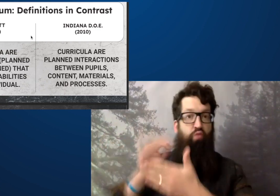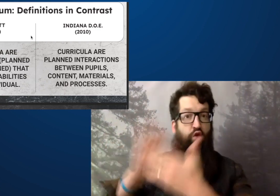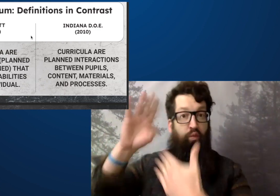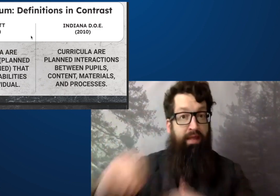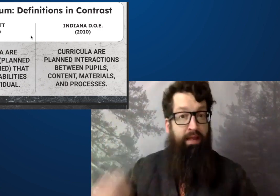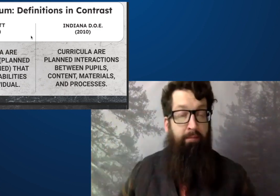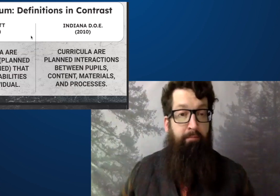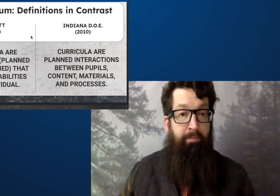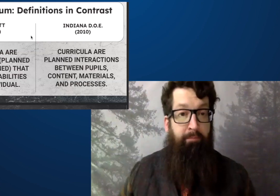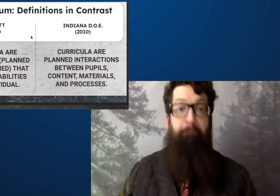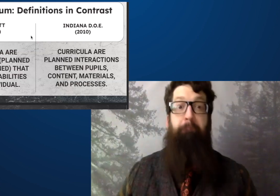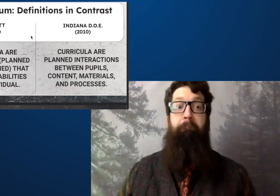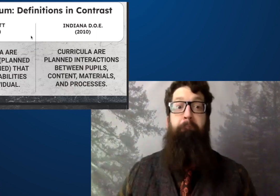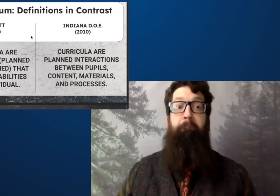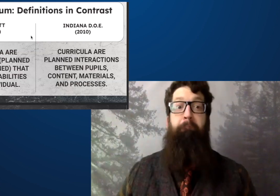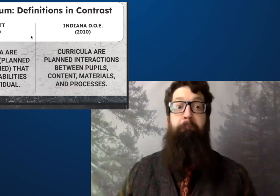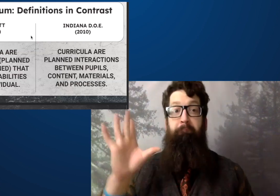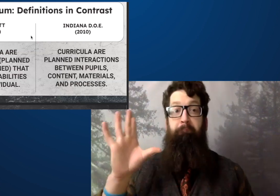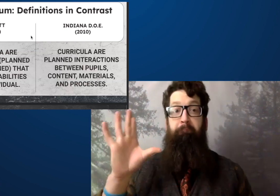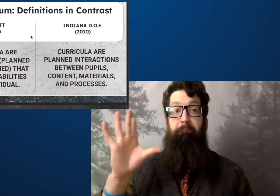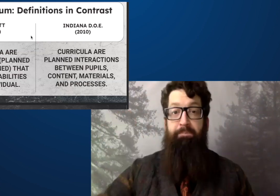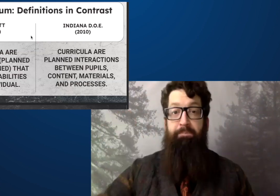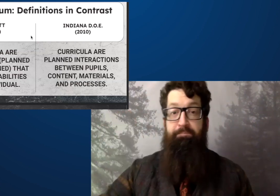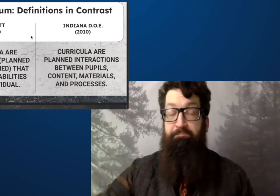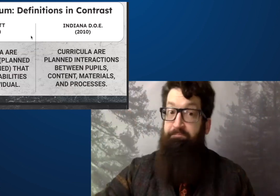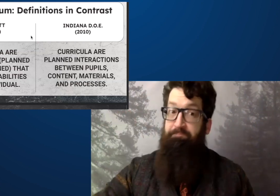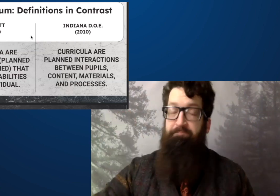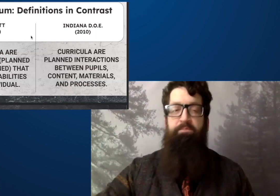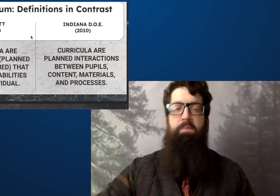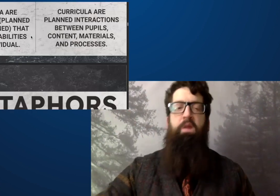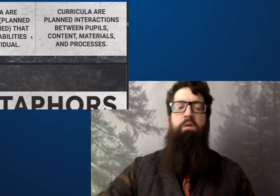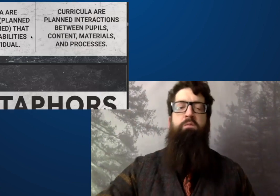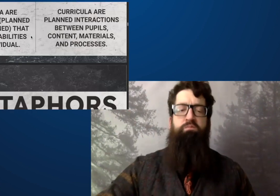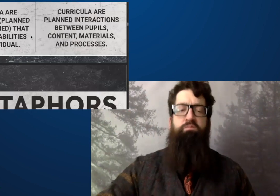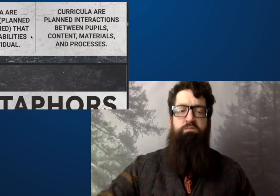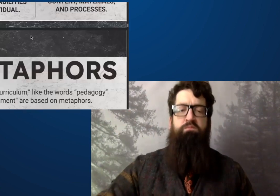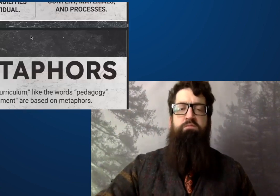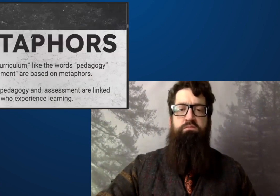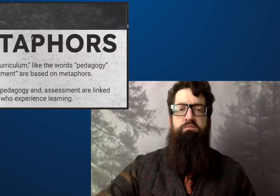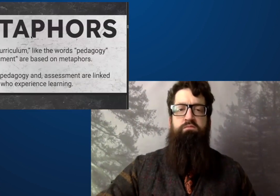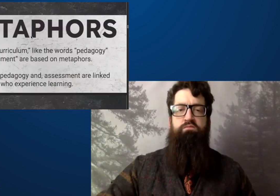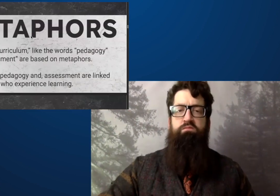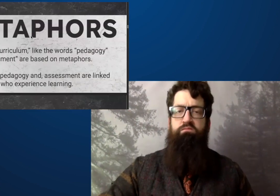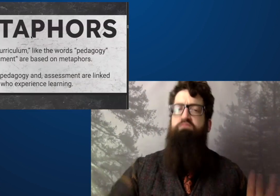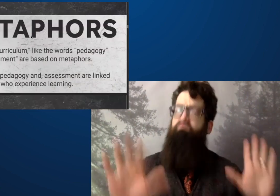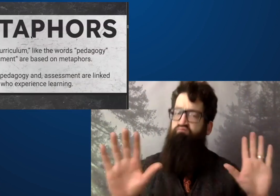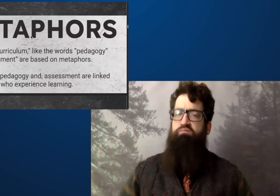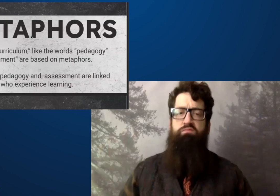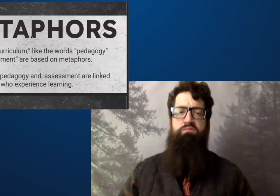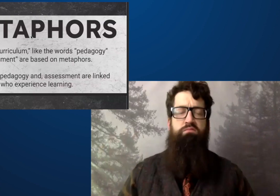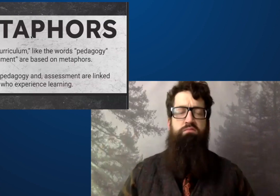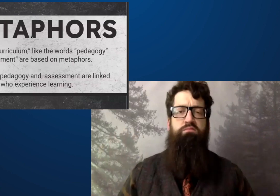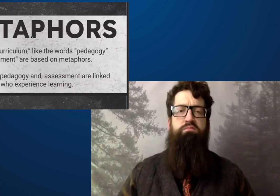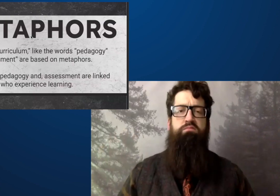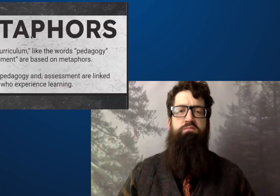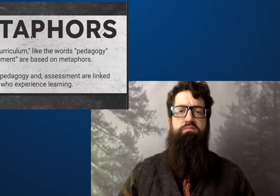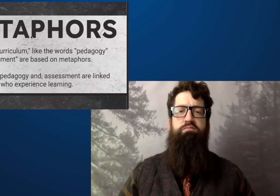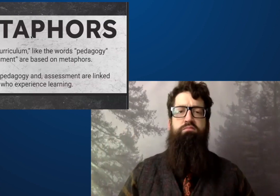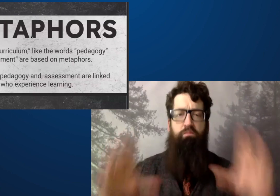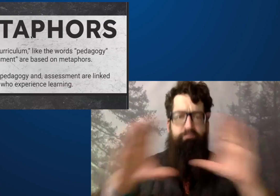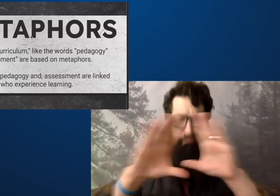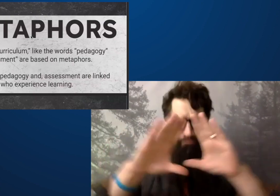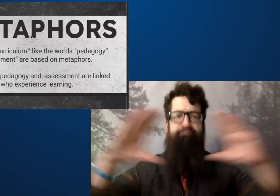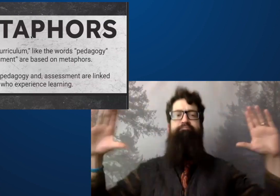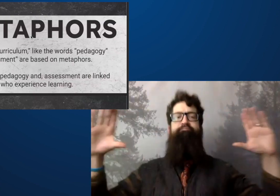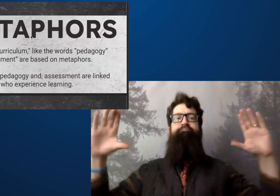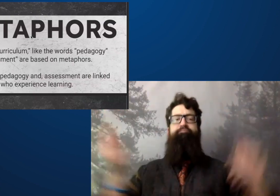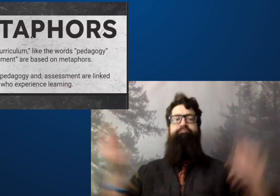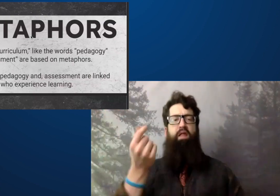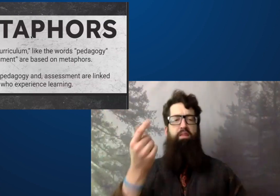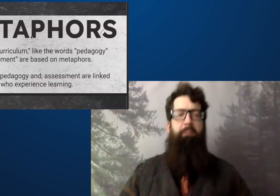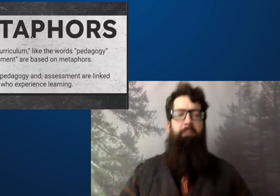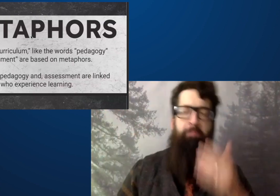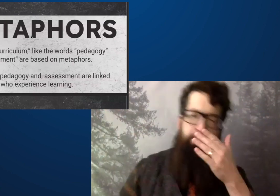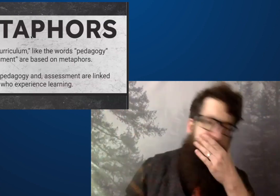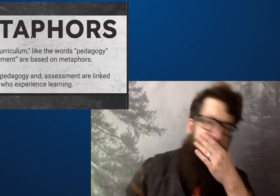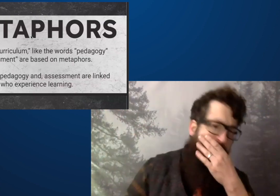schools have taken on practice drills in lockdowns when a shooter is happening.